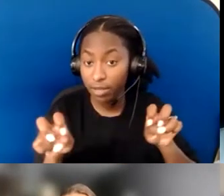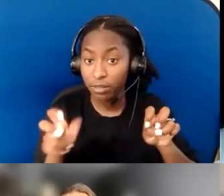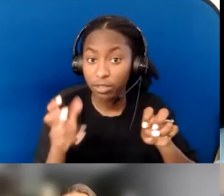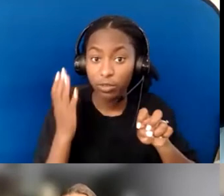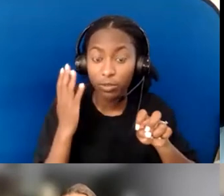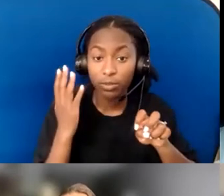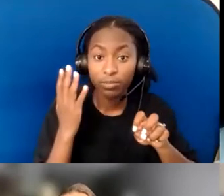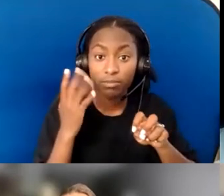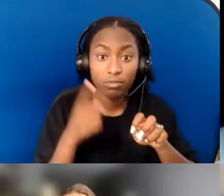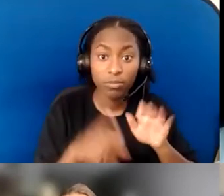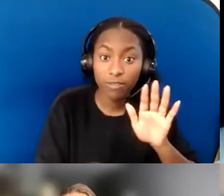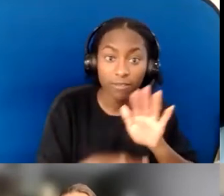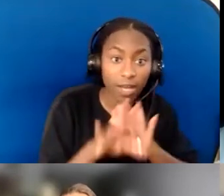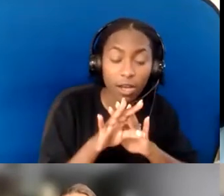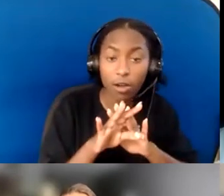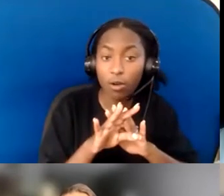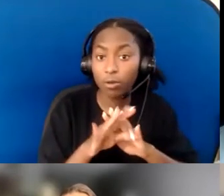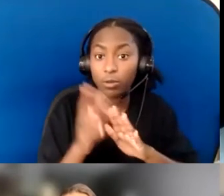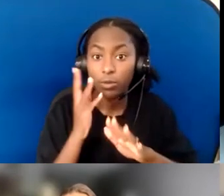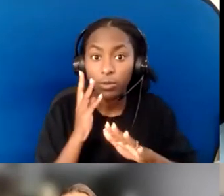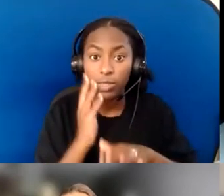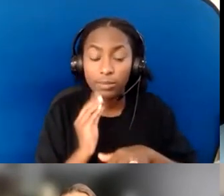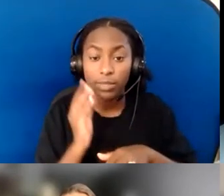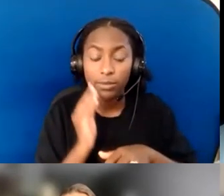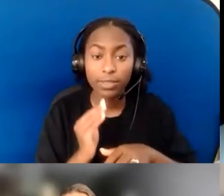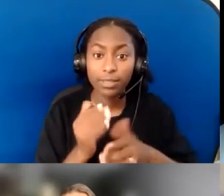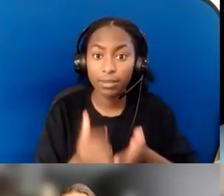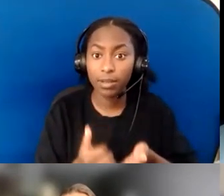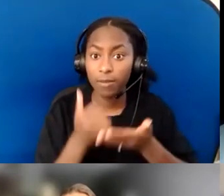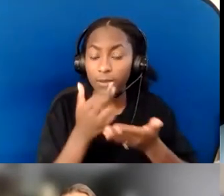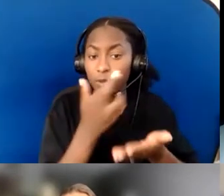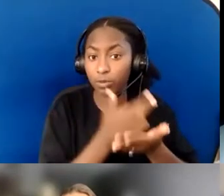or discovered some helpful resources. I do want to elevate again what Melinda just said,